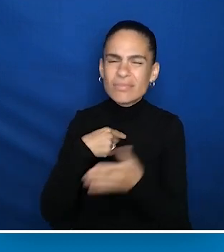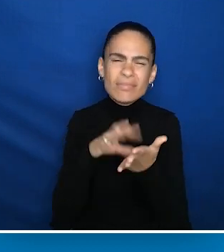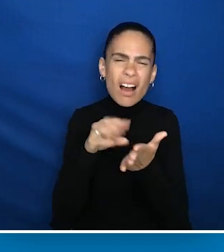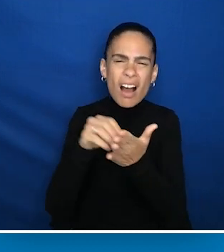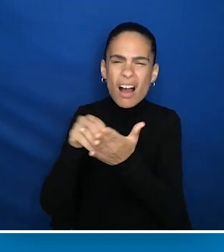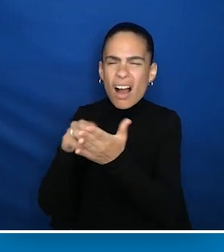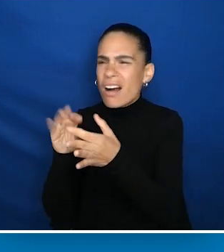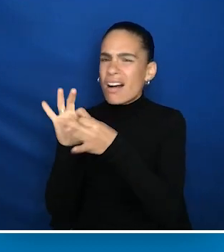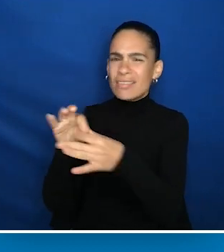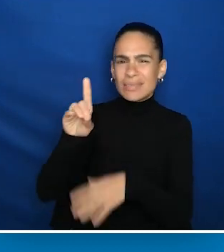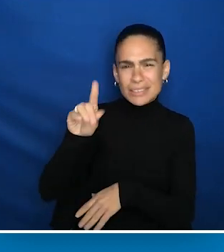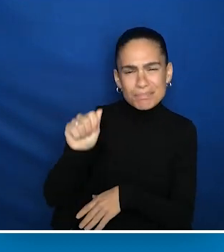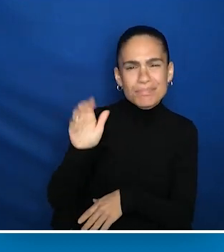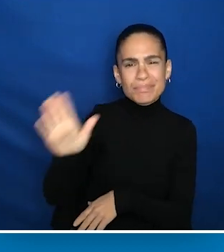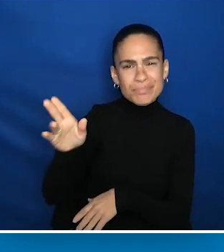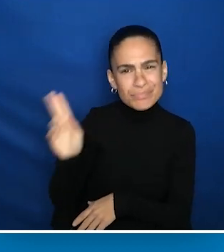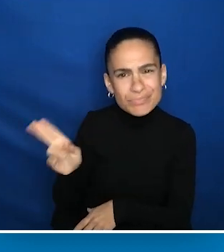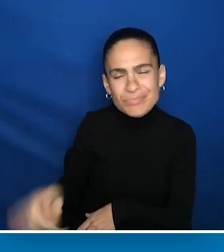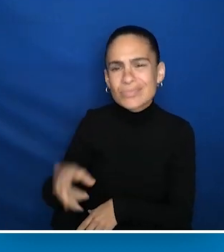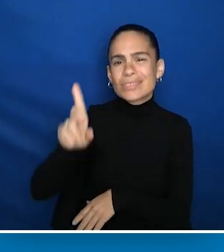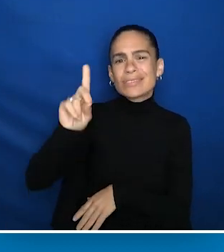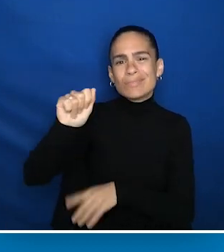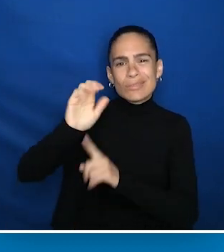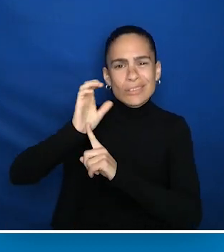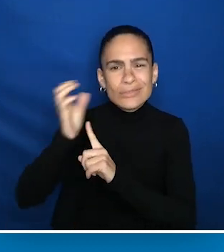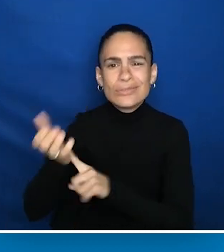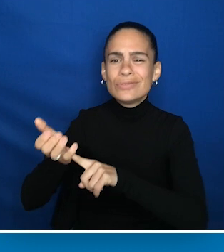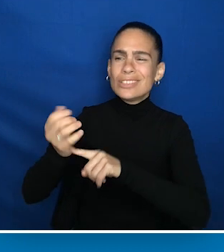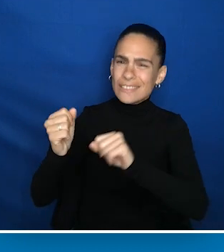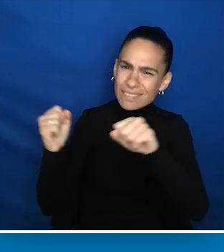Disability history, disability culture, the fight